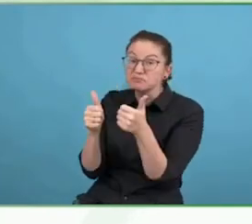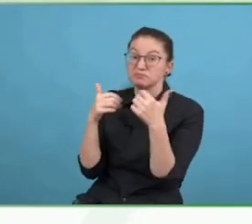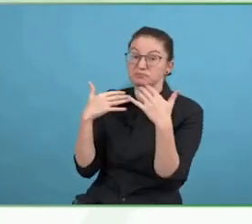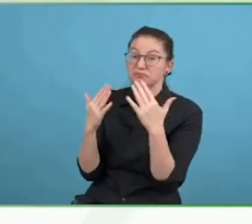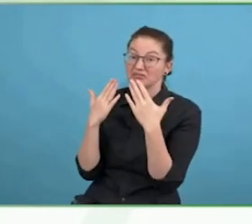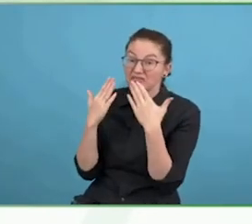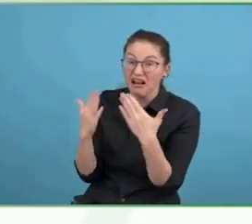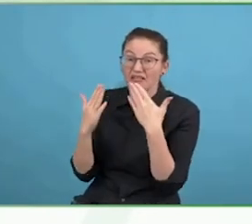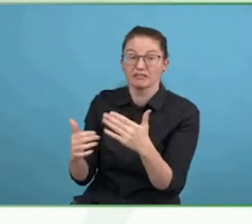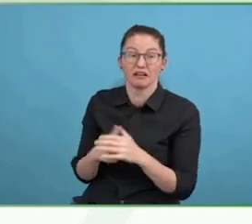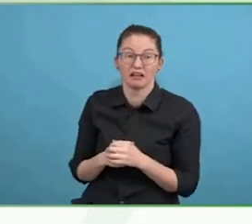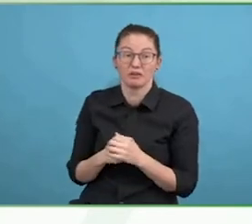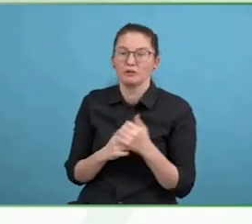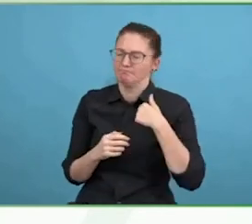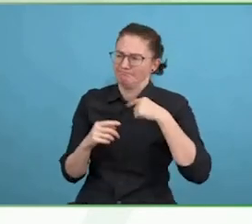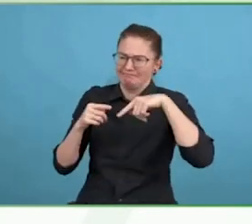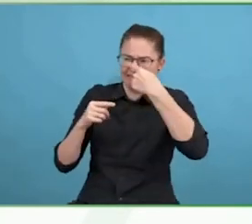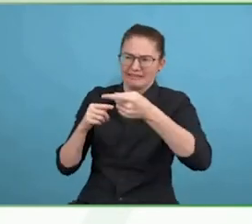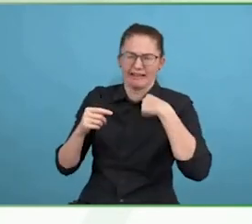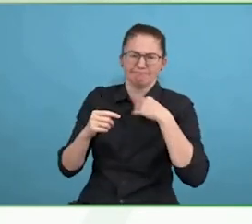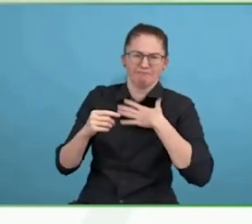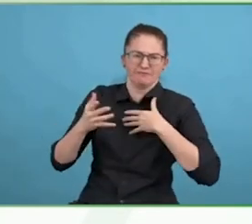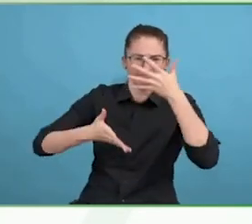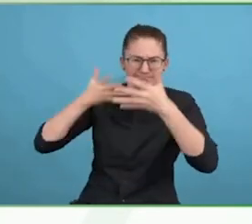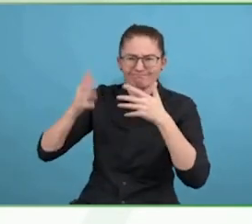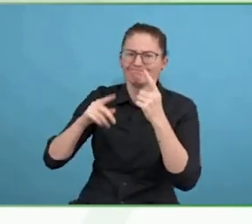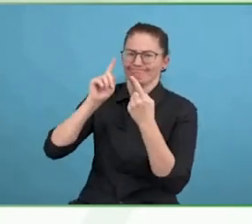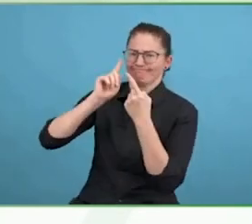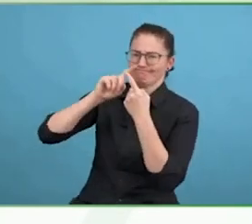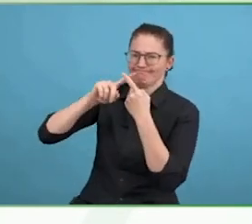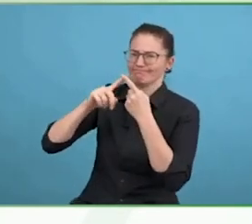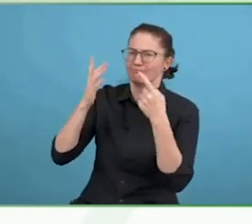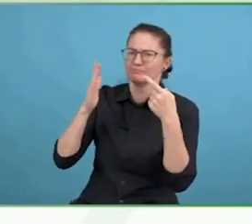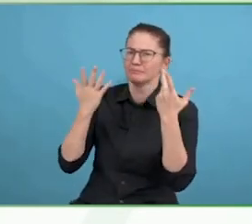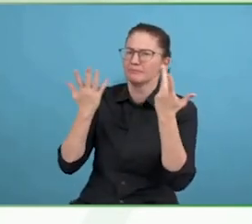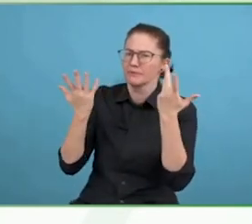later, I mainly worked in South Sudan, is based in Angola, in the